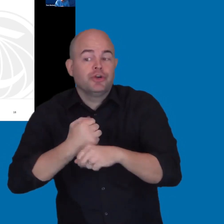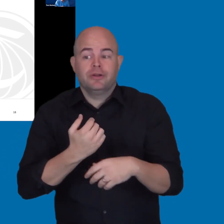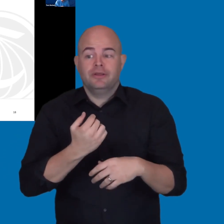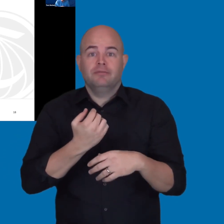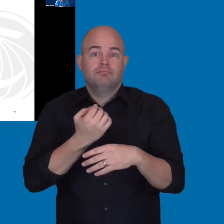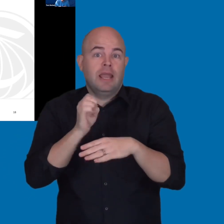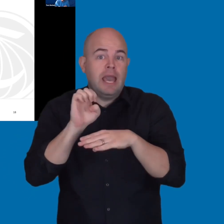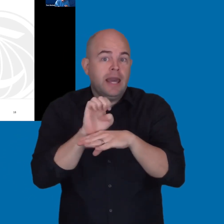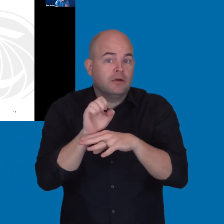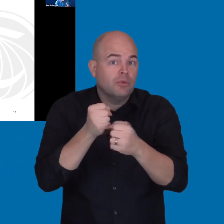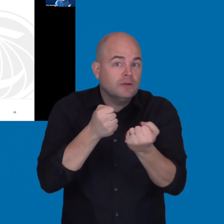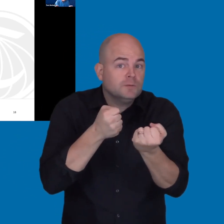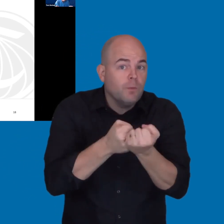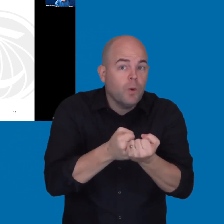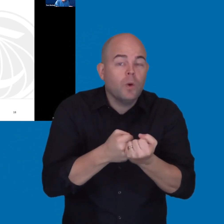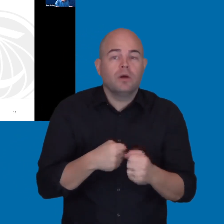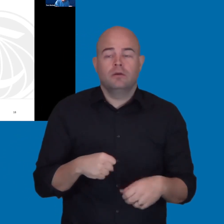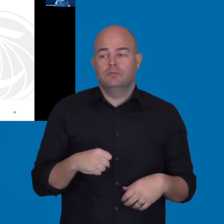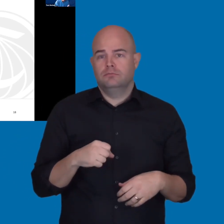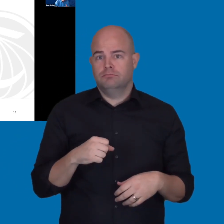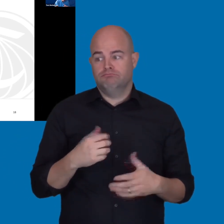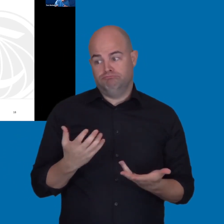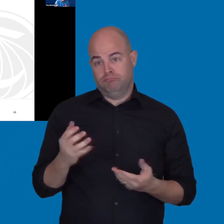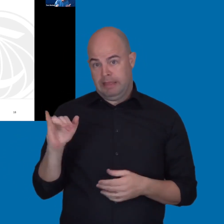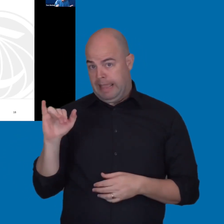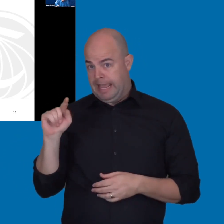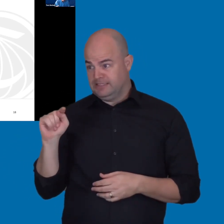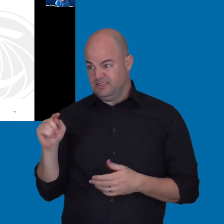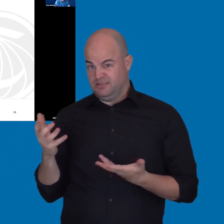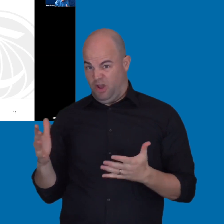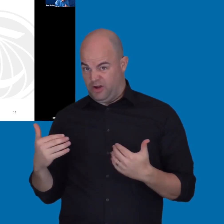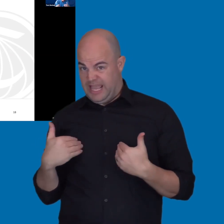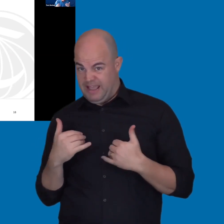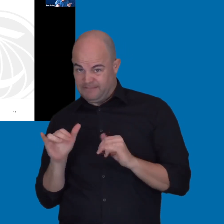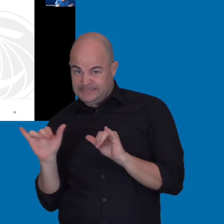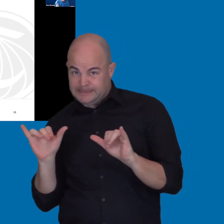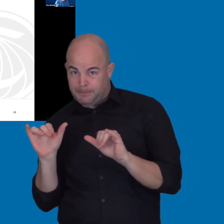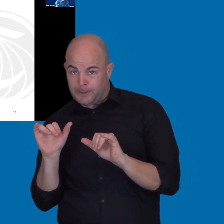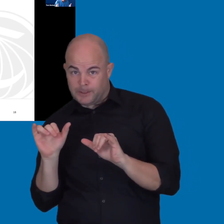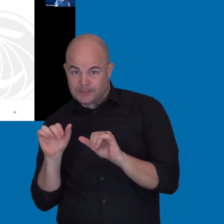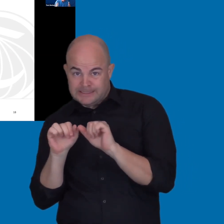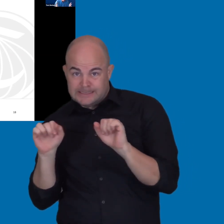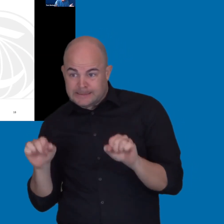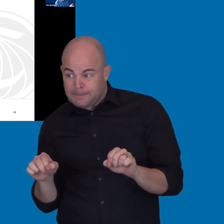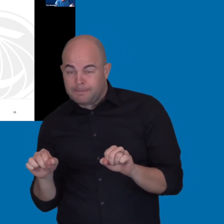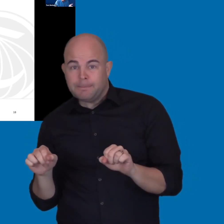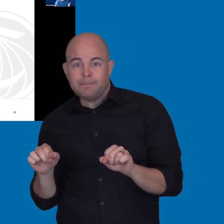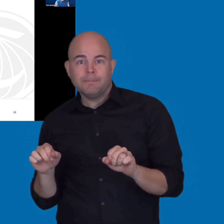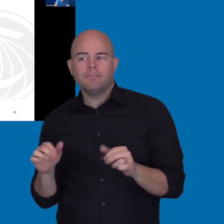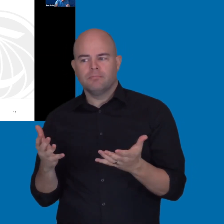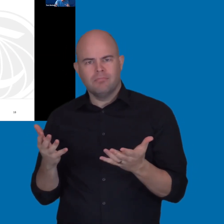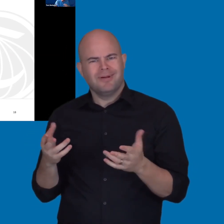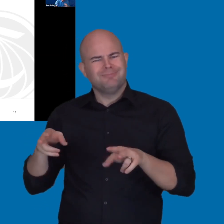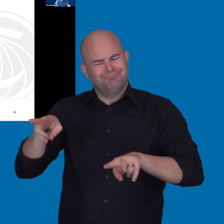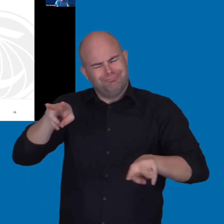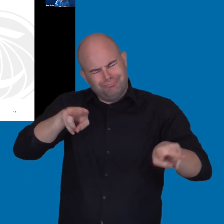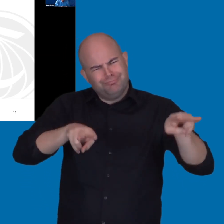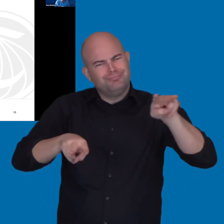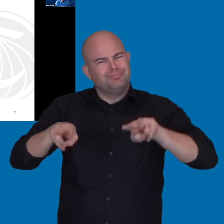Such as, does IT already have a similar system in place? And IT organization from a support standpoint,